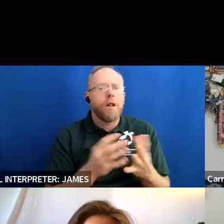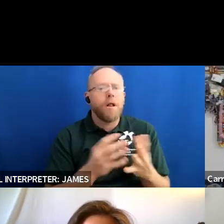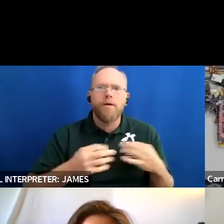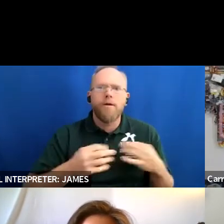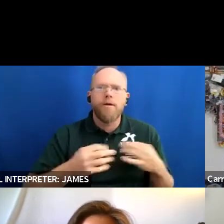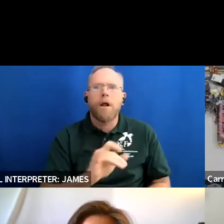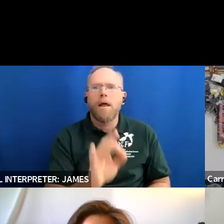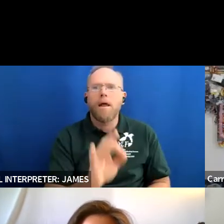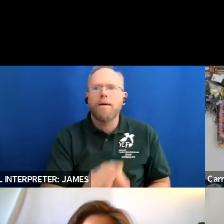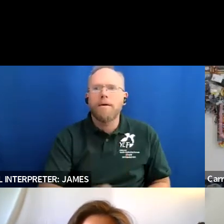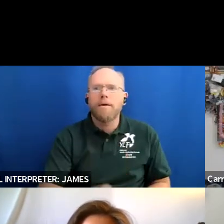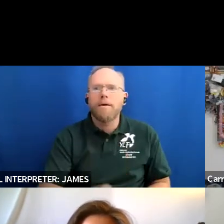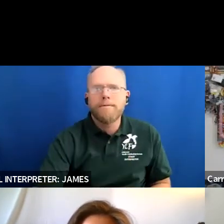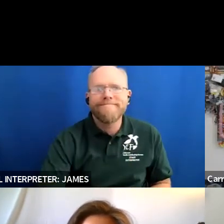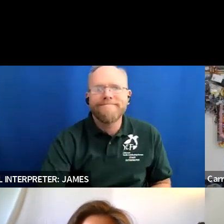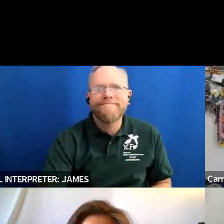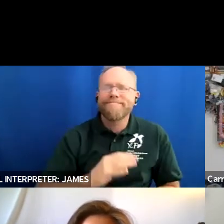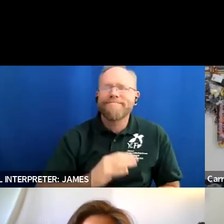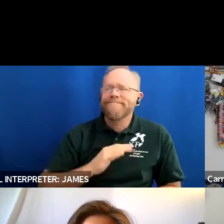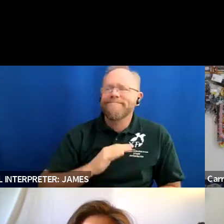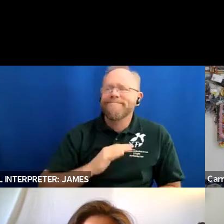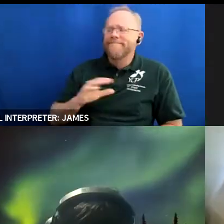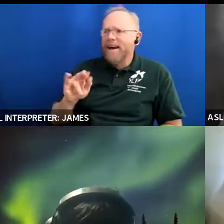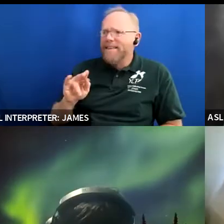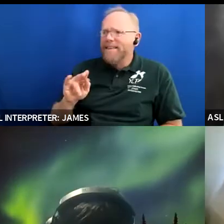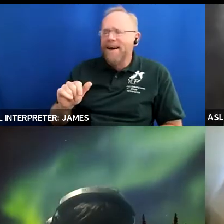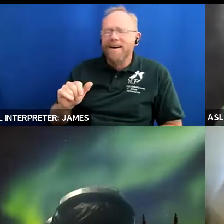wow anya that's awesome that's quite a story thank you for sharing all of that and you